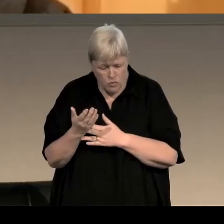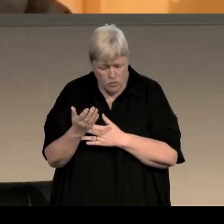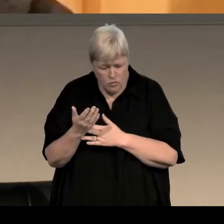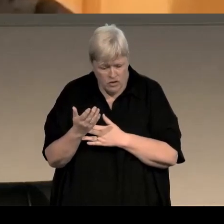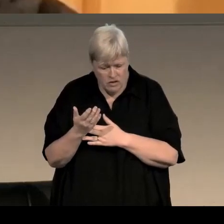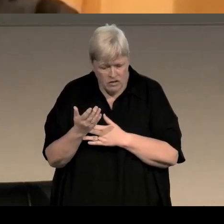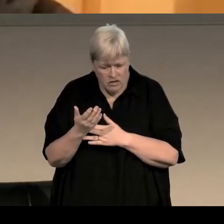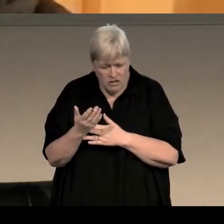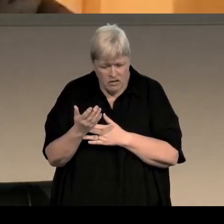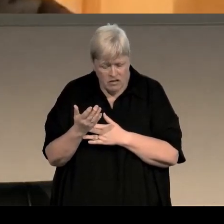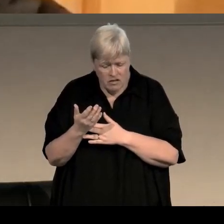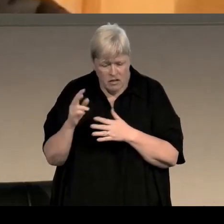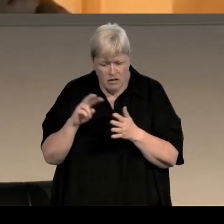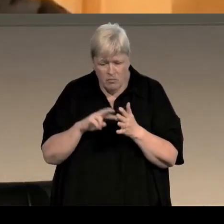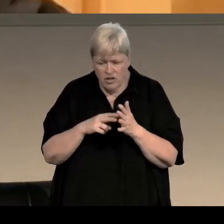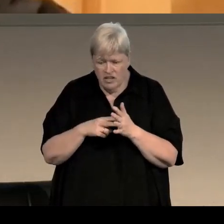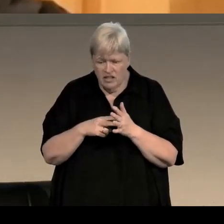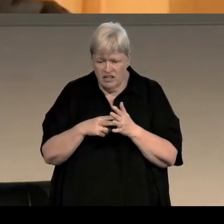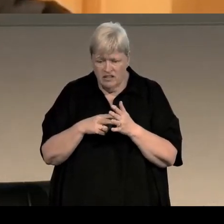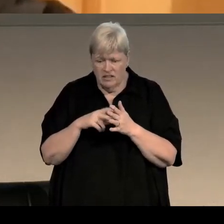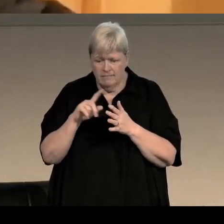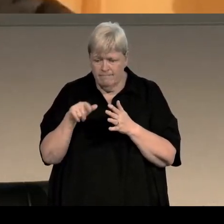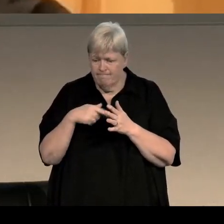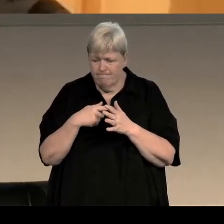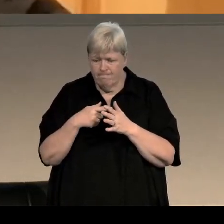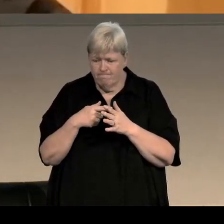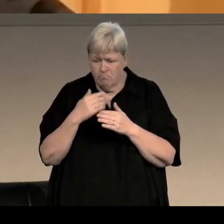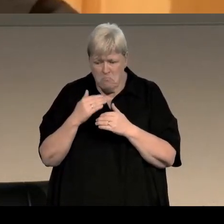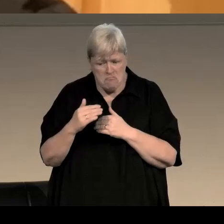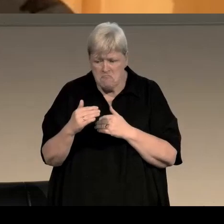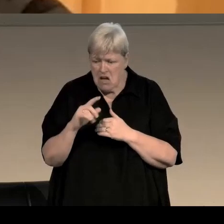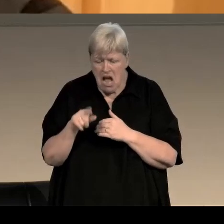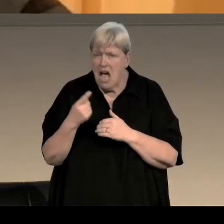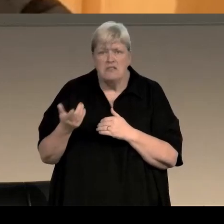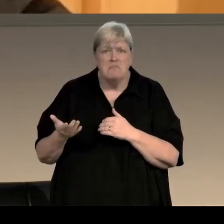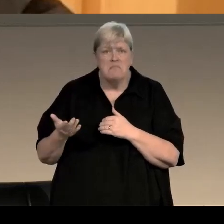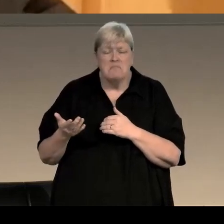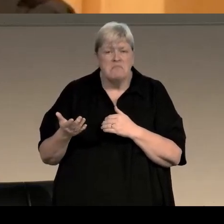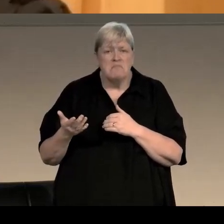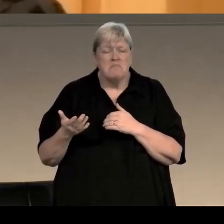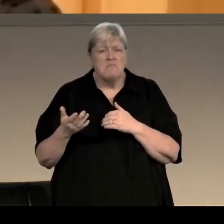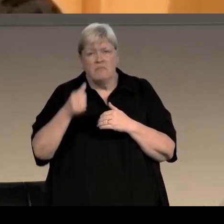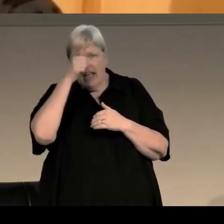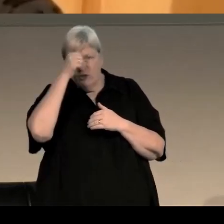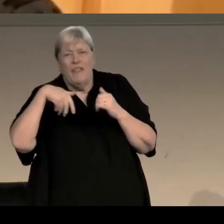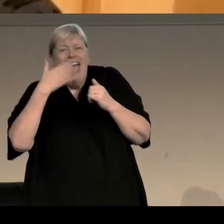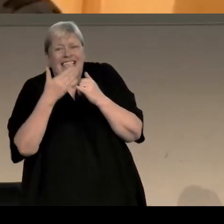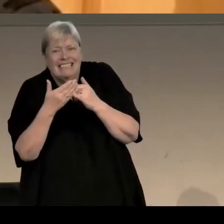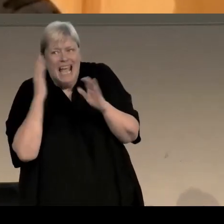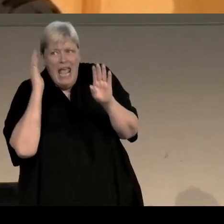and I got halfway through the plotting phase and I just couldn't break the rest of it down into bite-sized chunks. I knew the ending that I was aiming for,